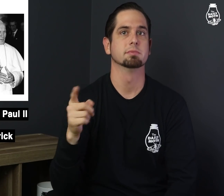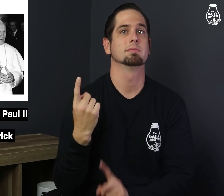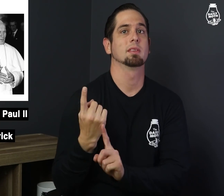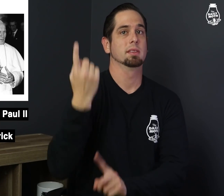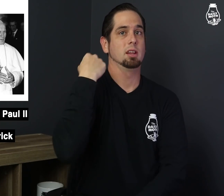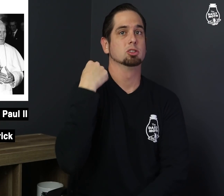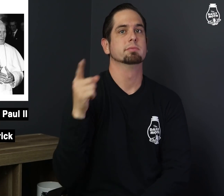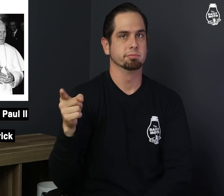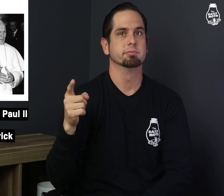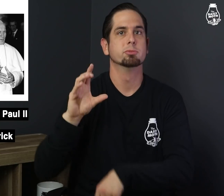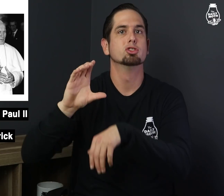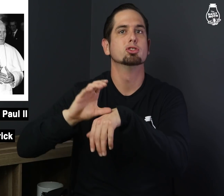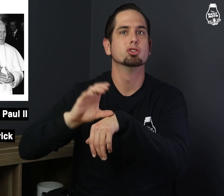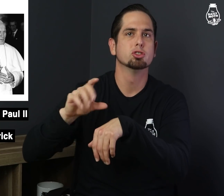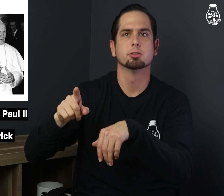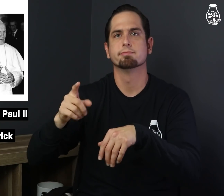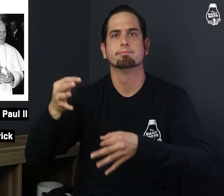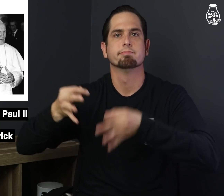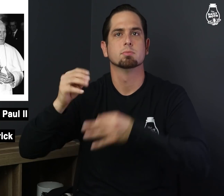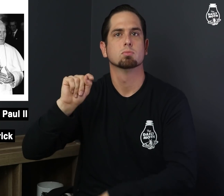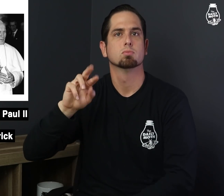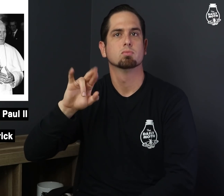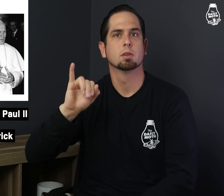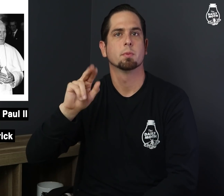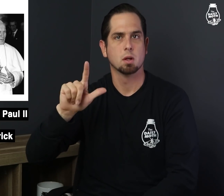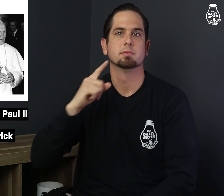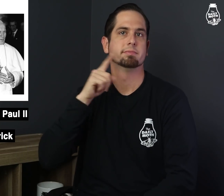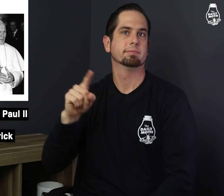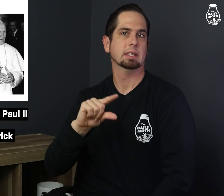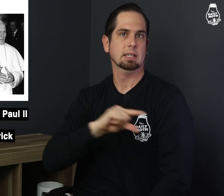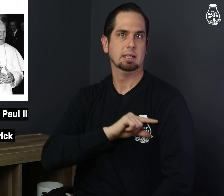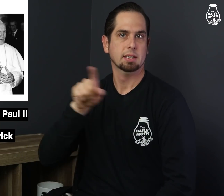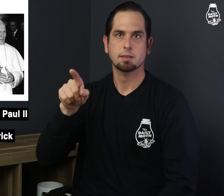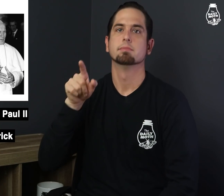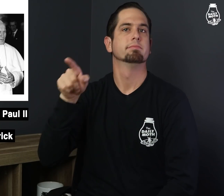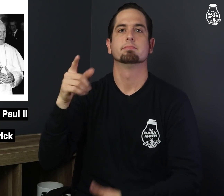last year was found guilty by a church tribunal and